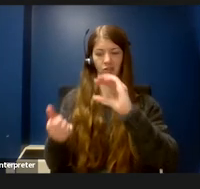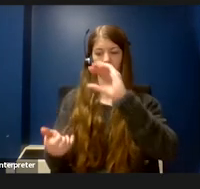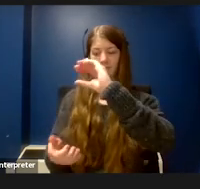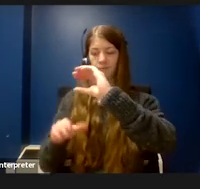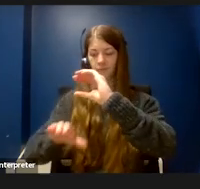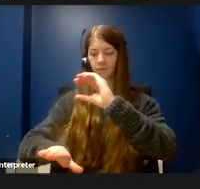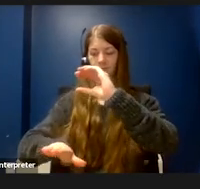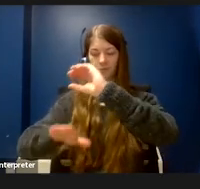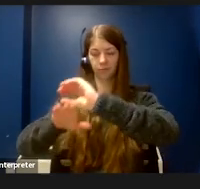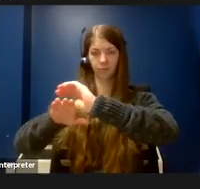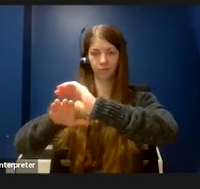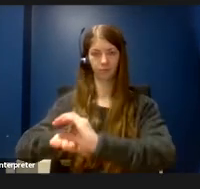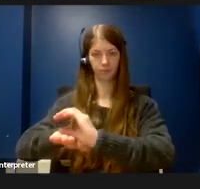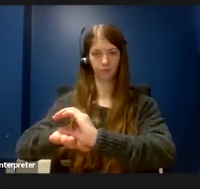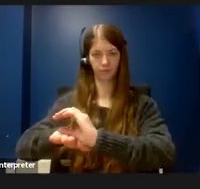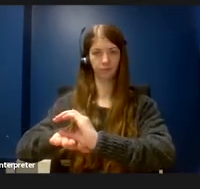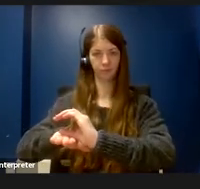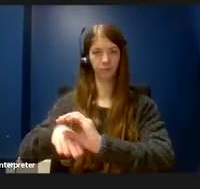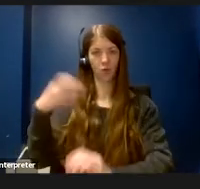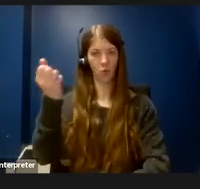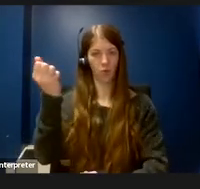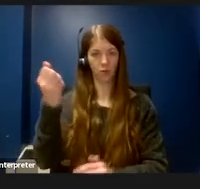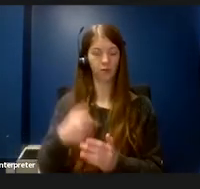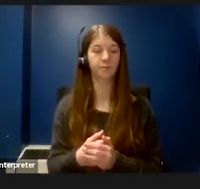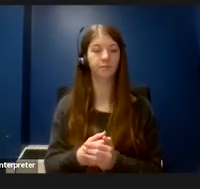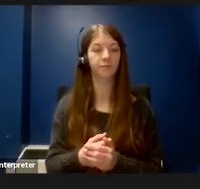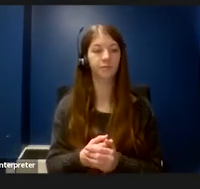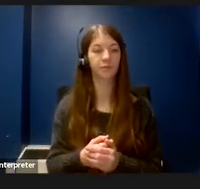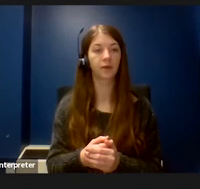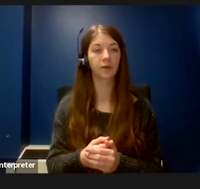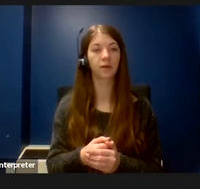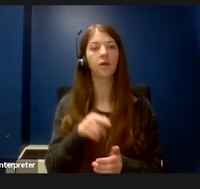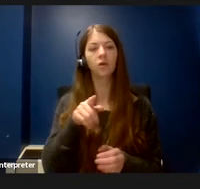Then you can see I’m reaching around to the back of the microscope.